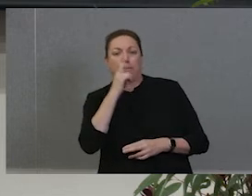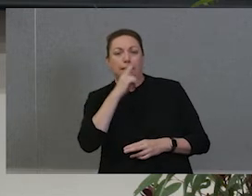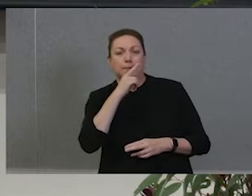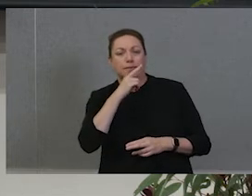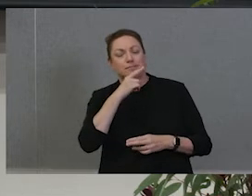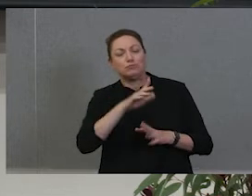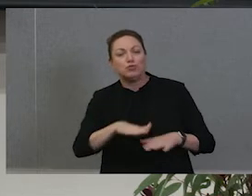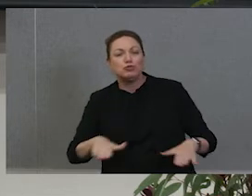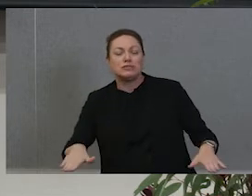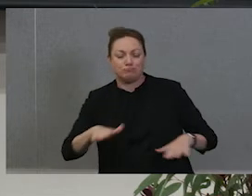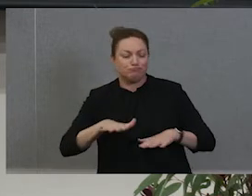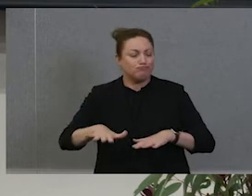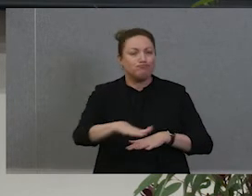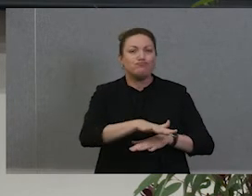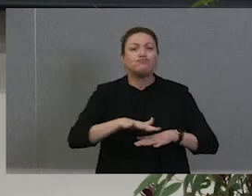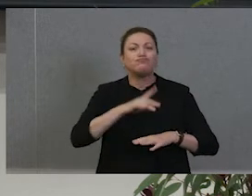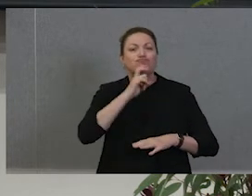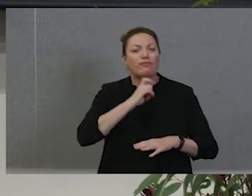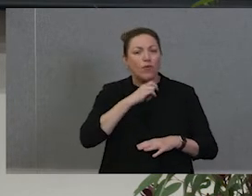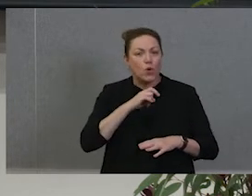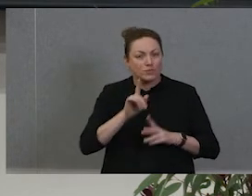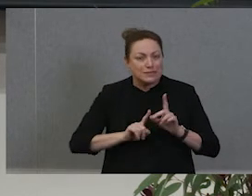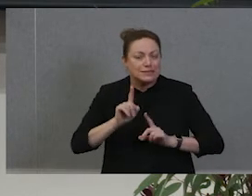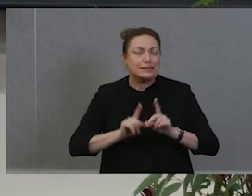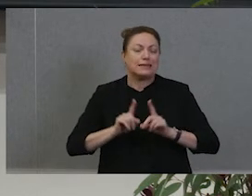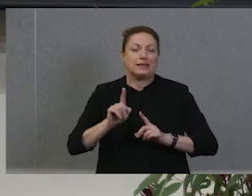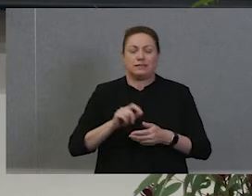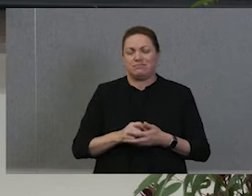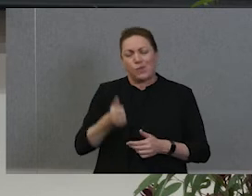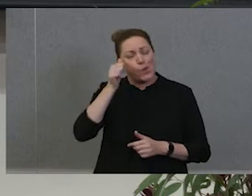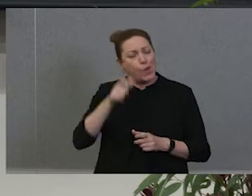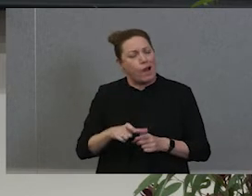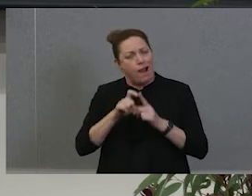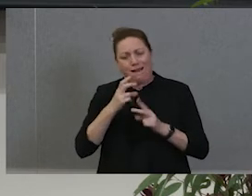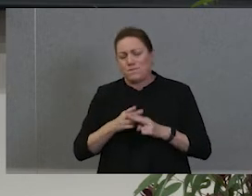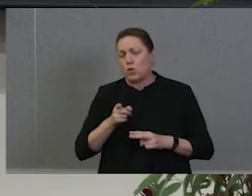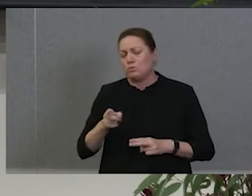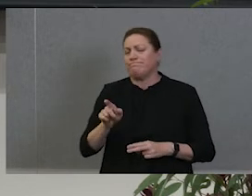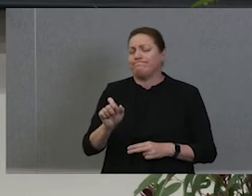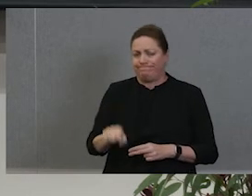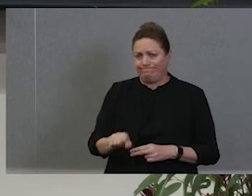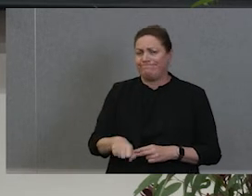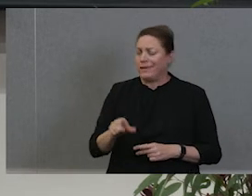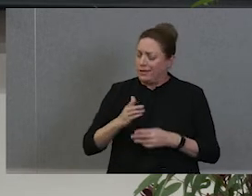work as hard as it has been sometimes and as much effort as it is taken